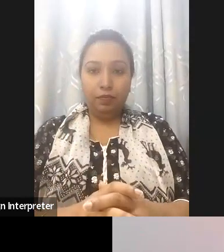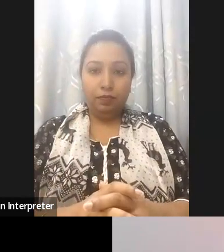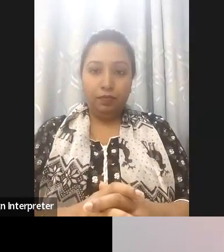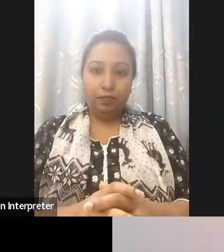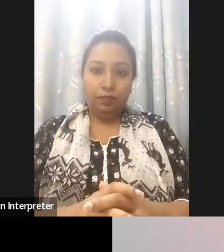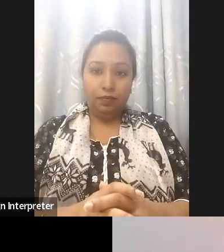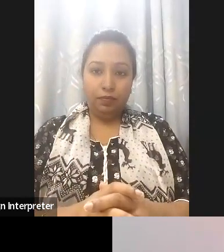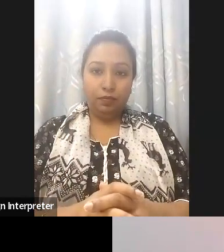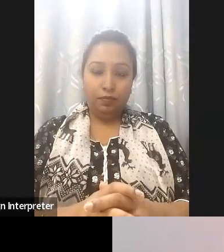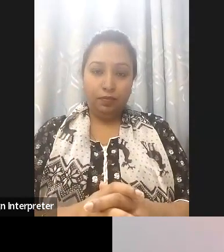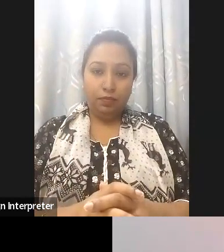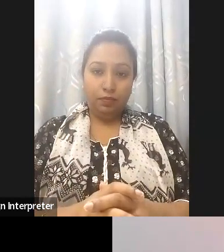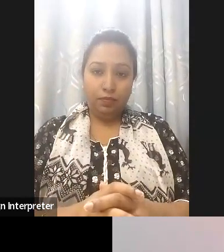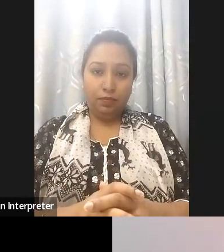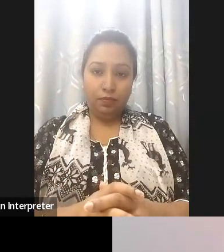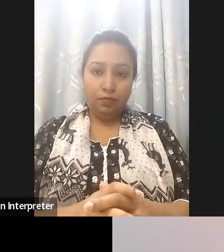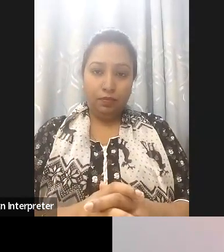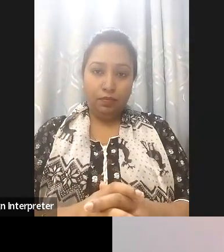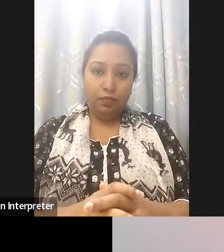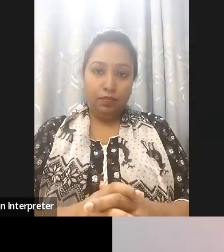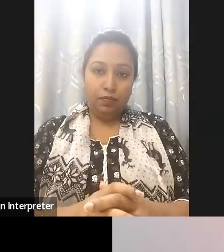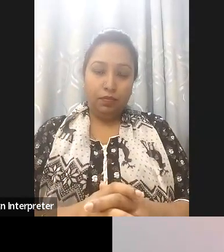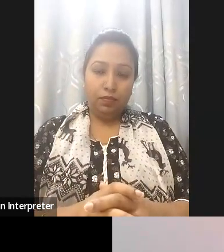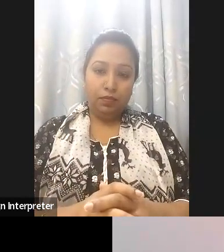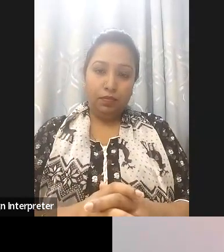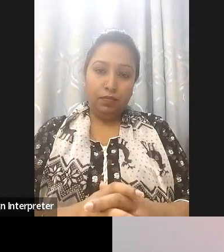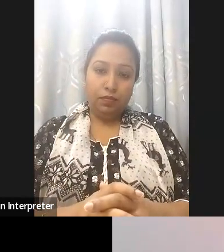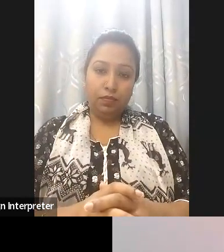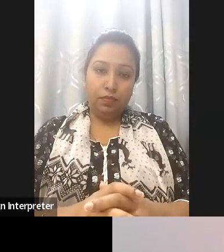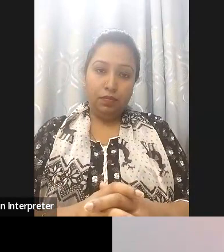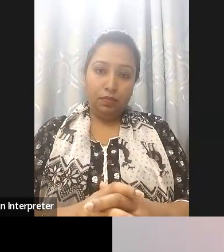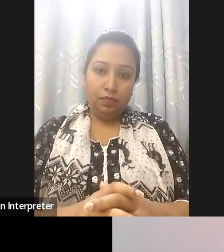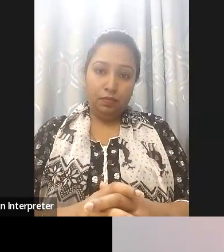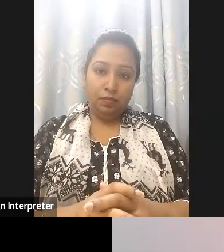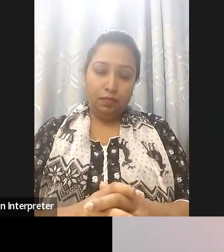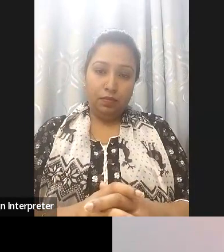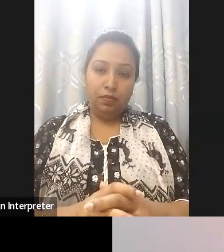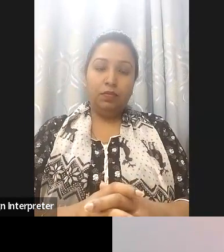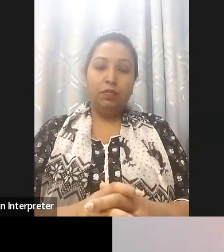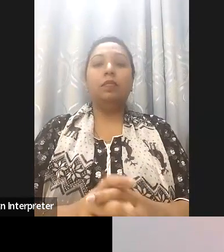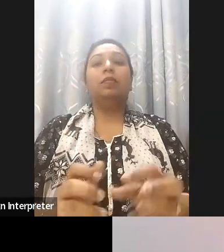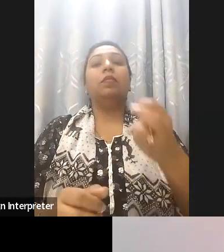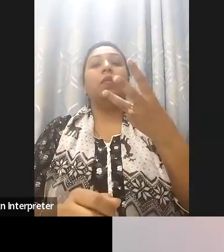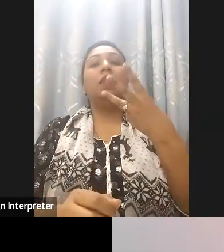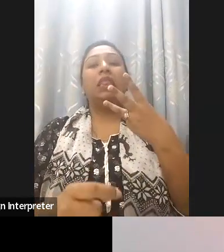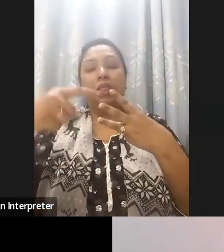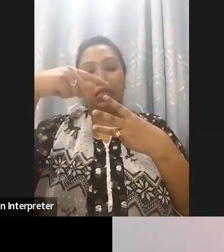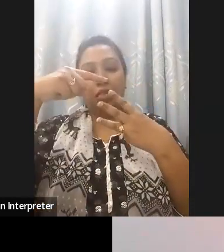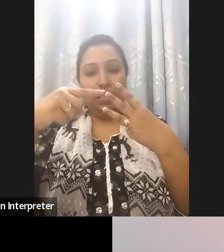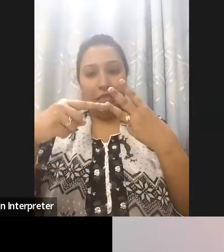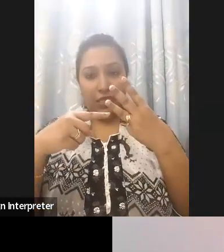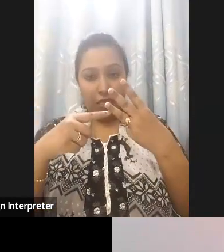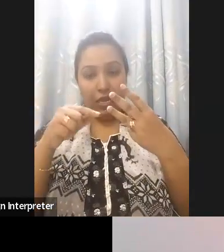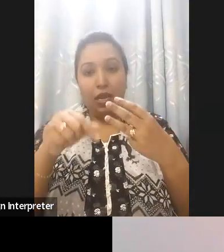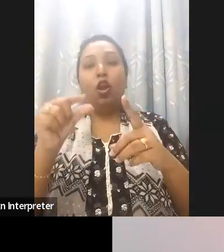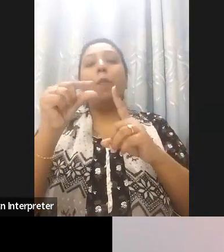DARE Index has three programs, a scholarship program